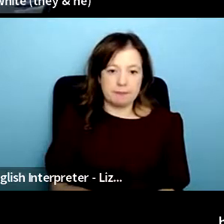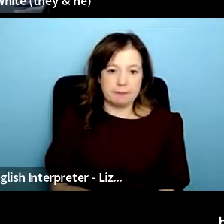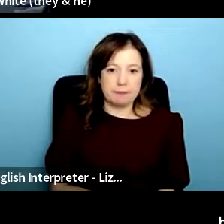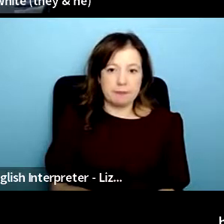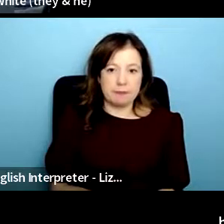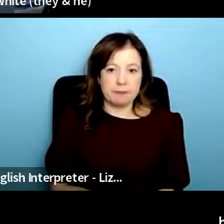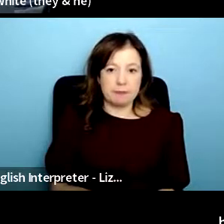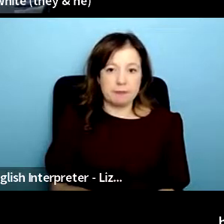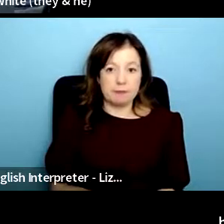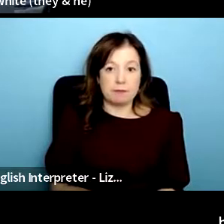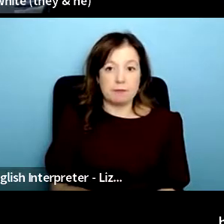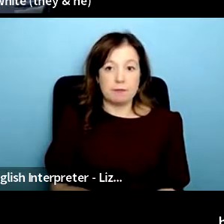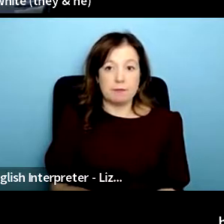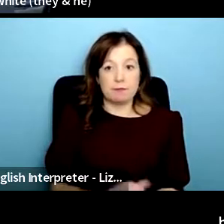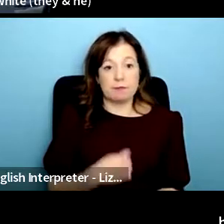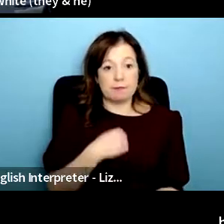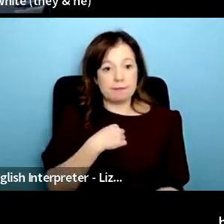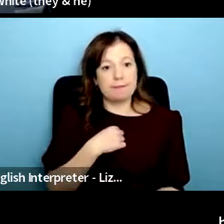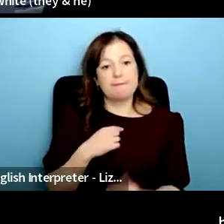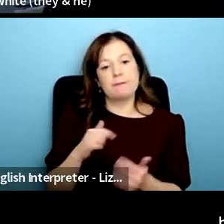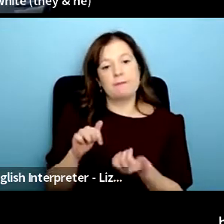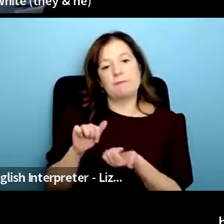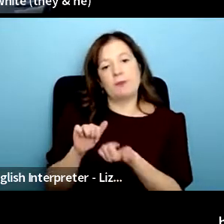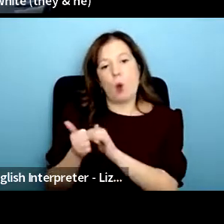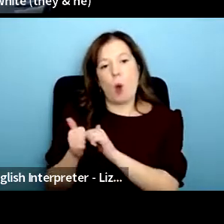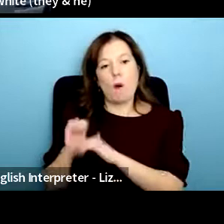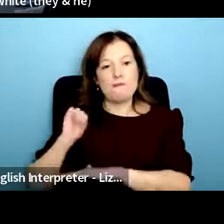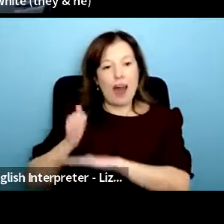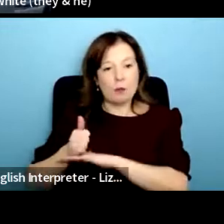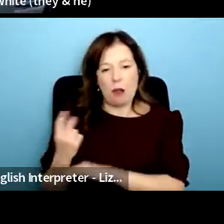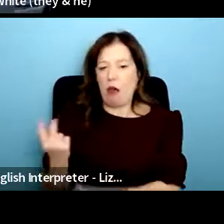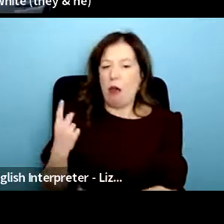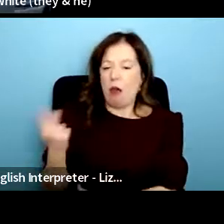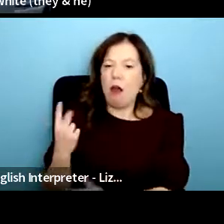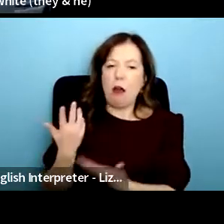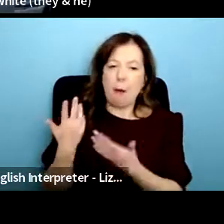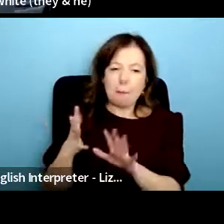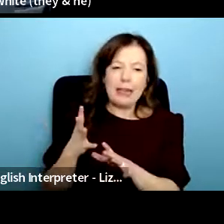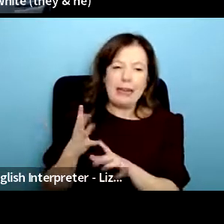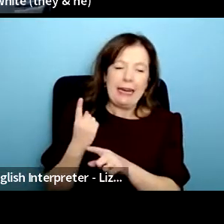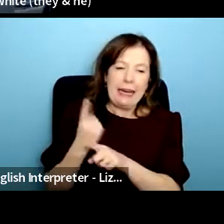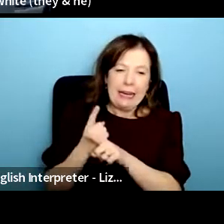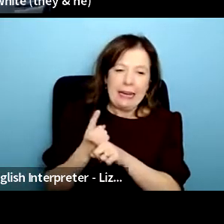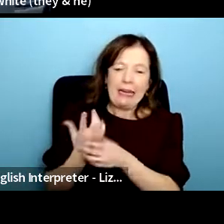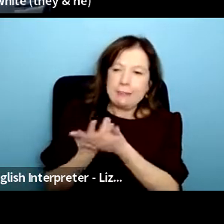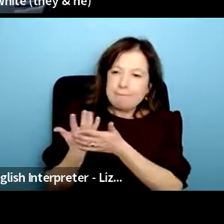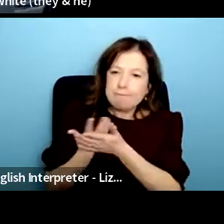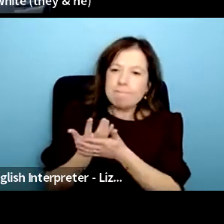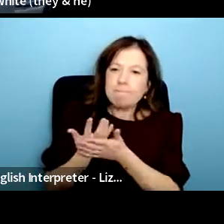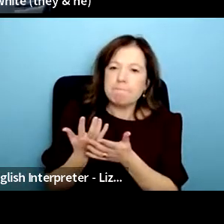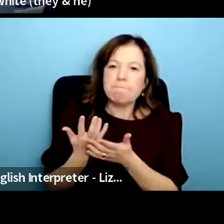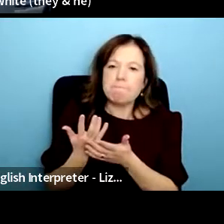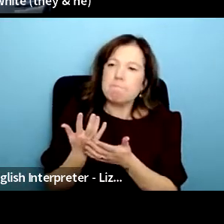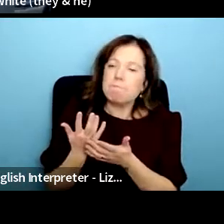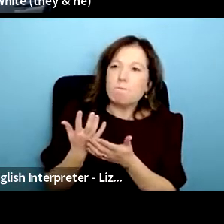myself and my co-founder when we were having a lot of conversations um about i guess how